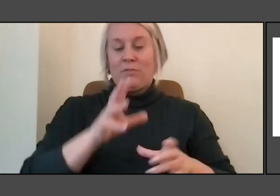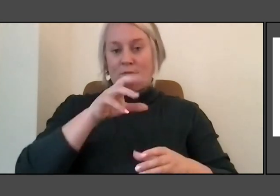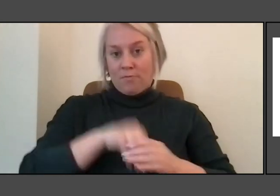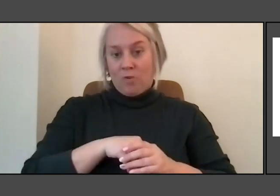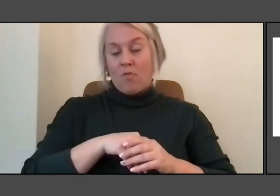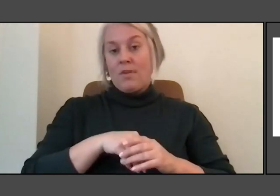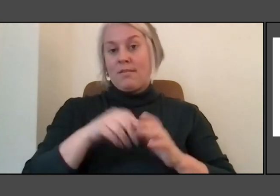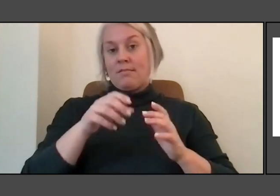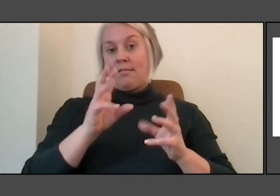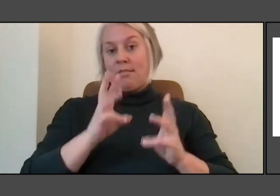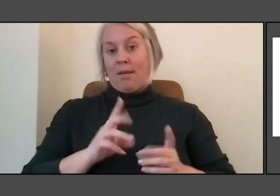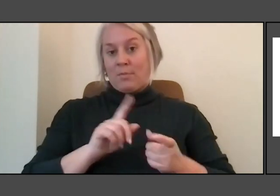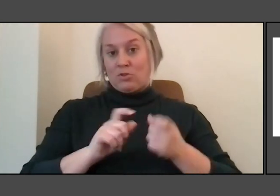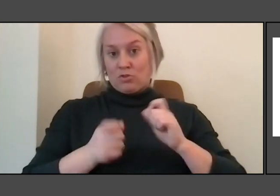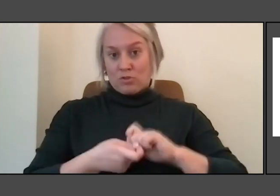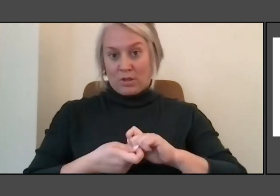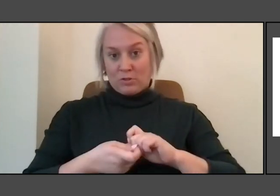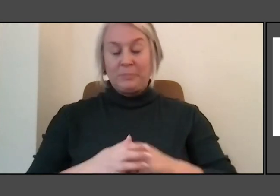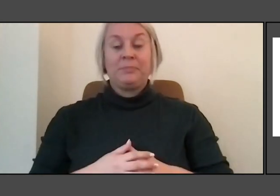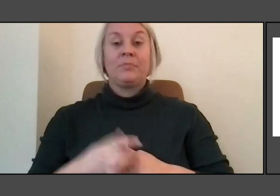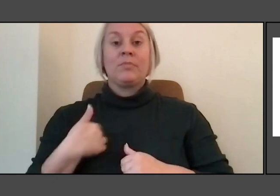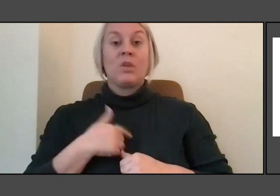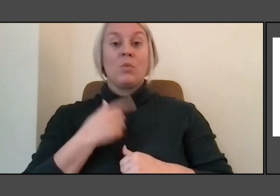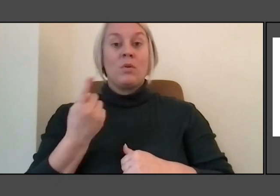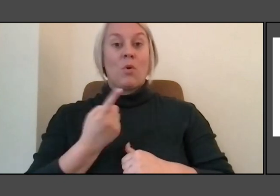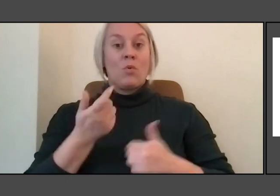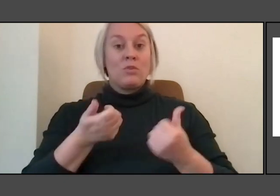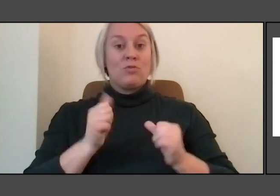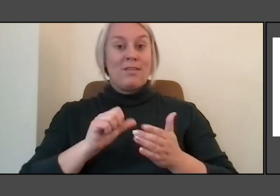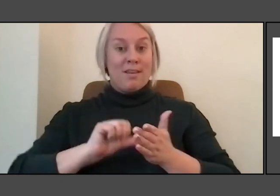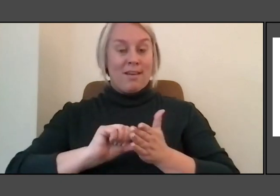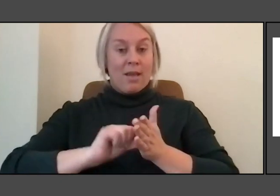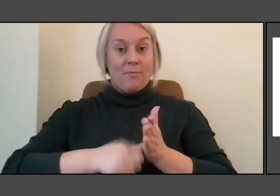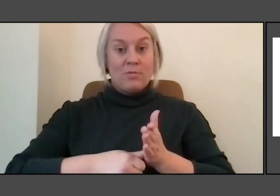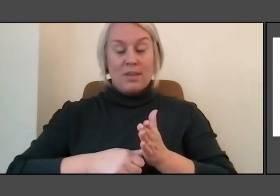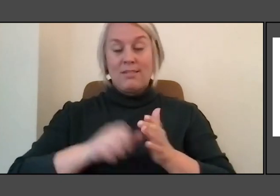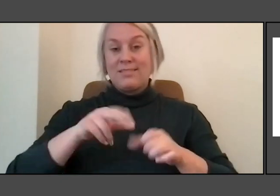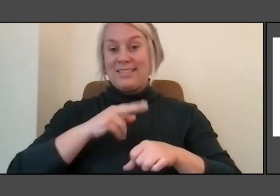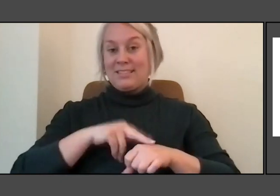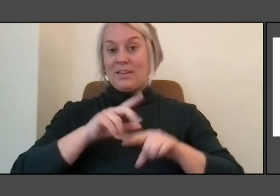we are always trying to emphasize nature based solutions can both restore